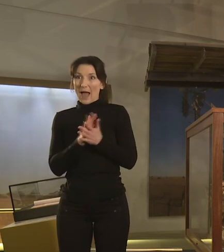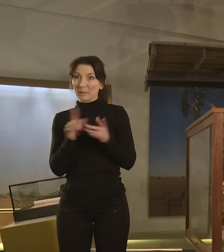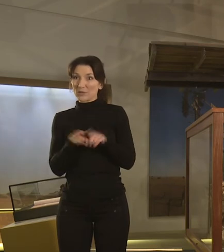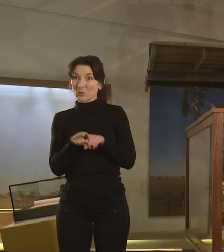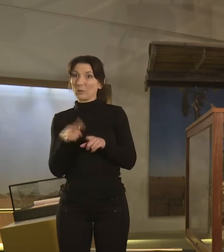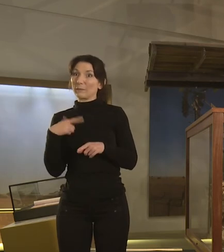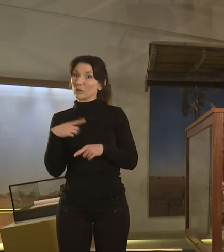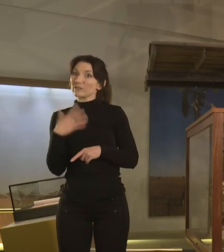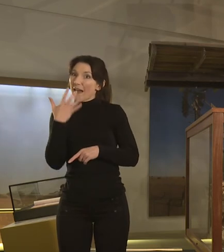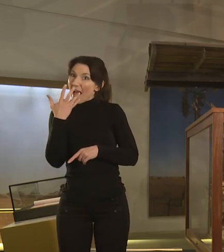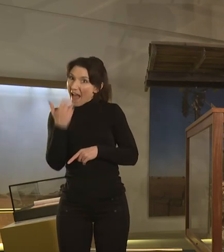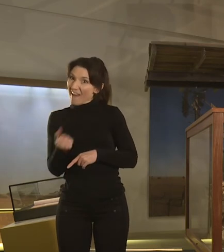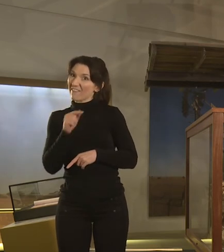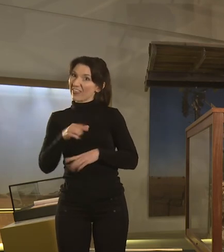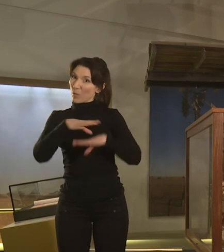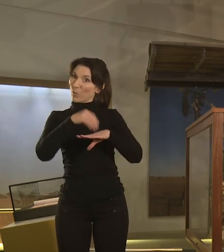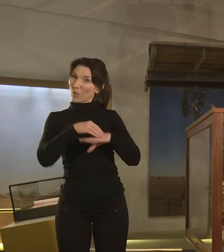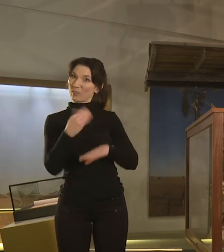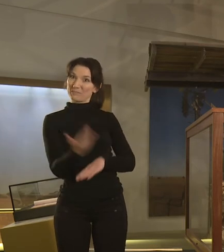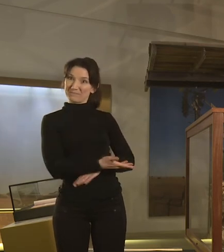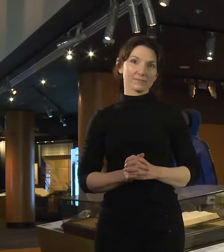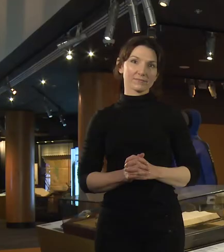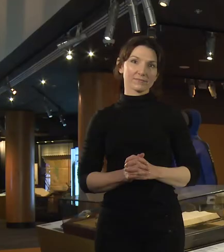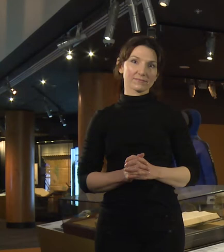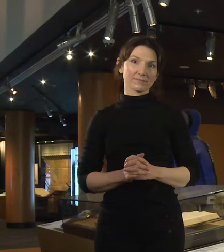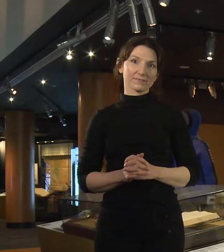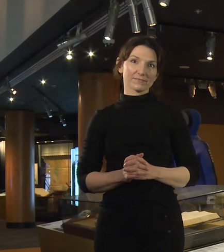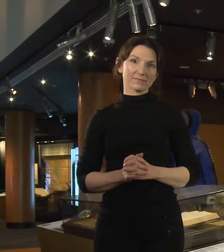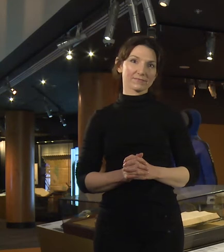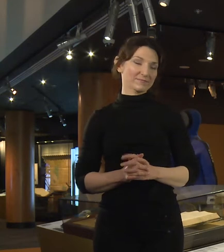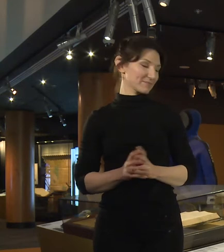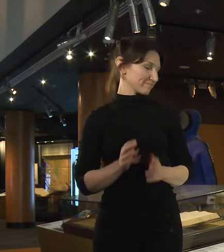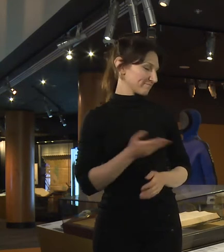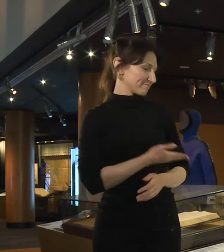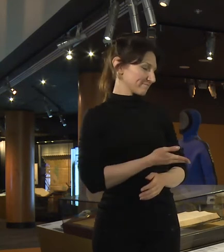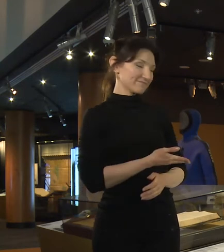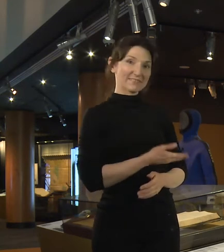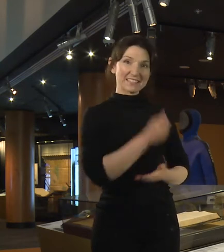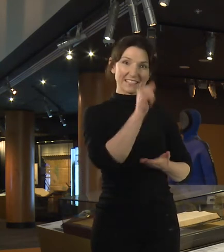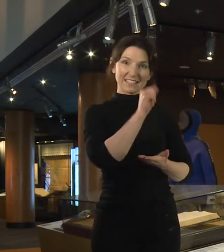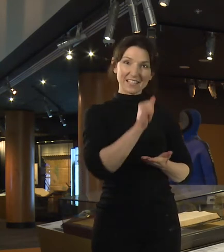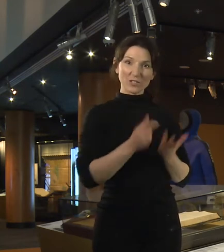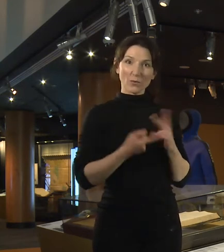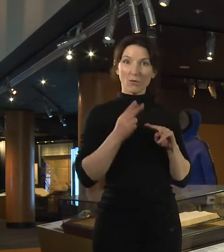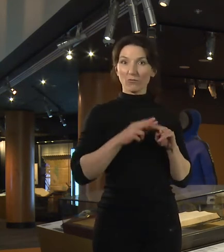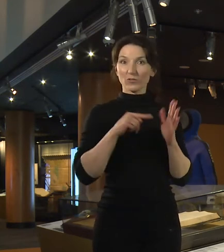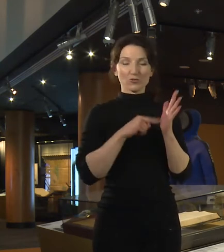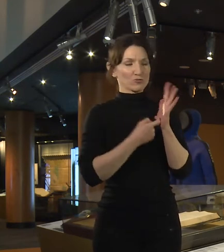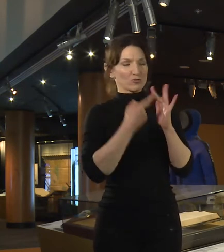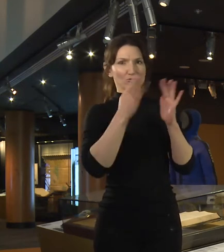Chris’s fleece. This is a statue of Trim the cat. He’s the most famous cat in